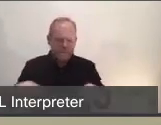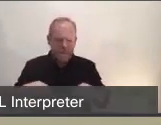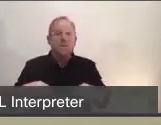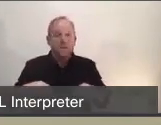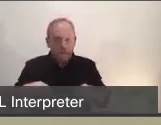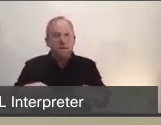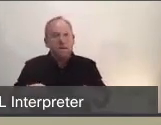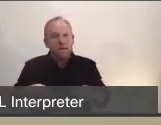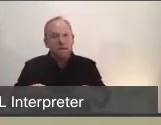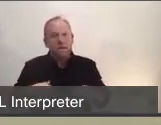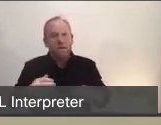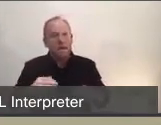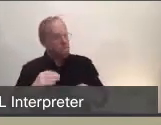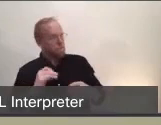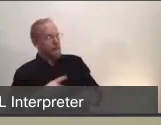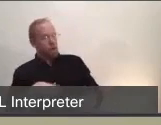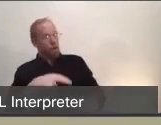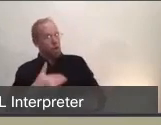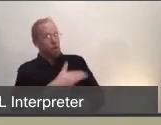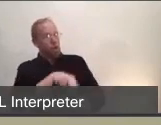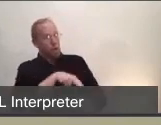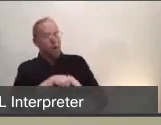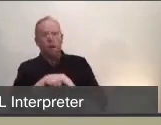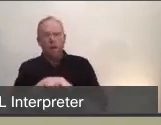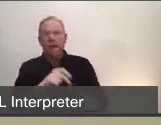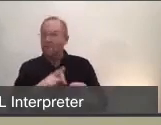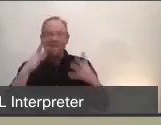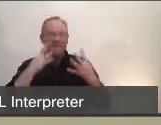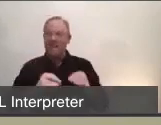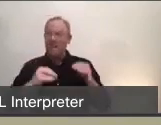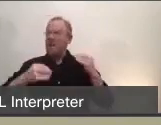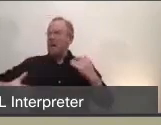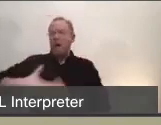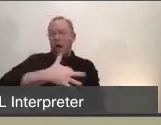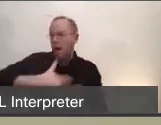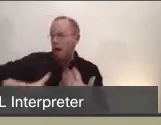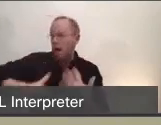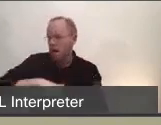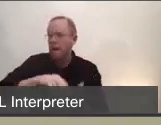to return to a new normal, will result in more hospitalizations and deaths in our community.